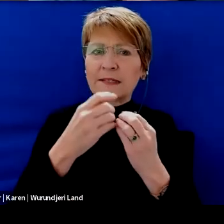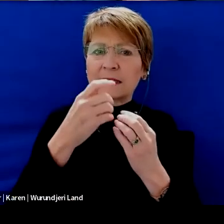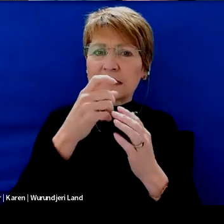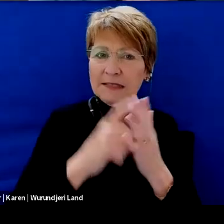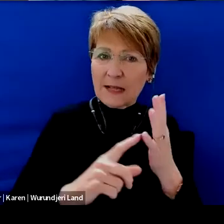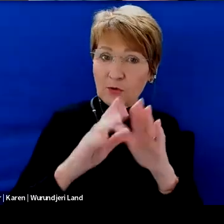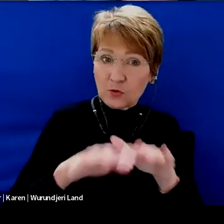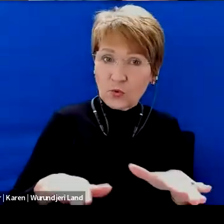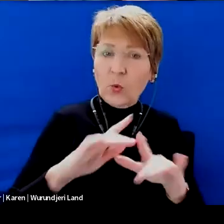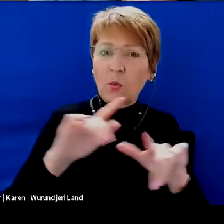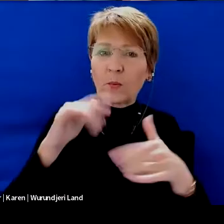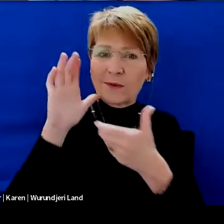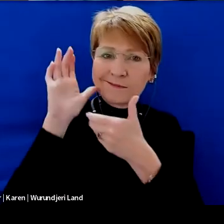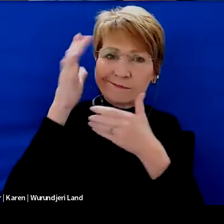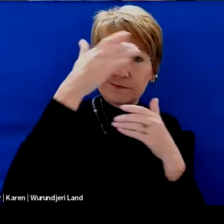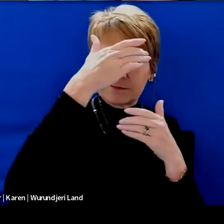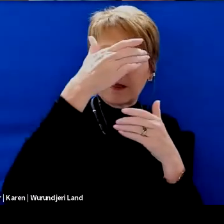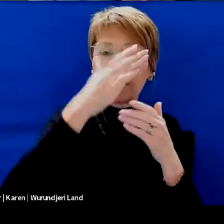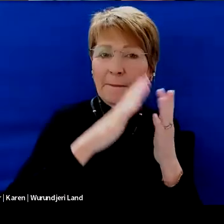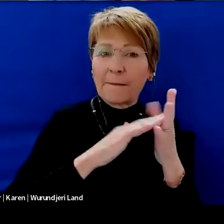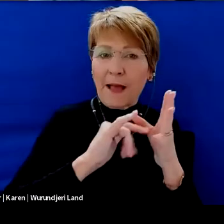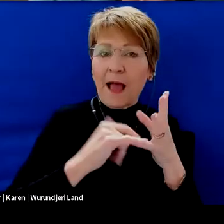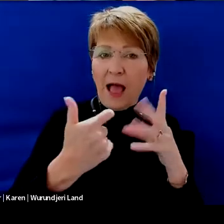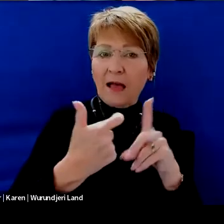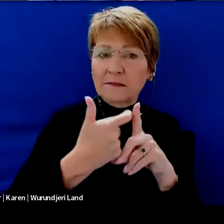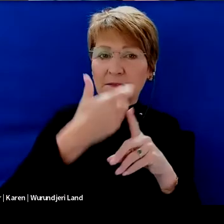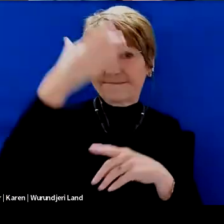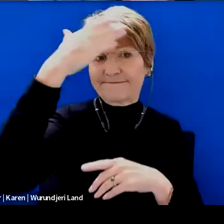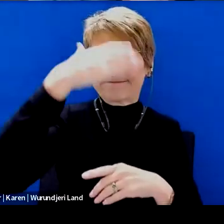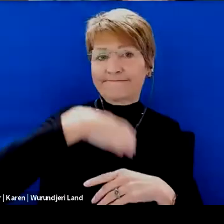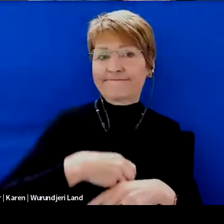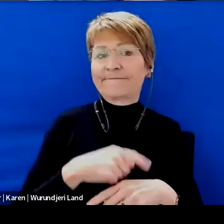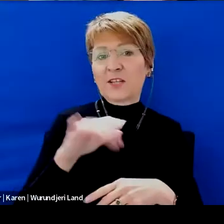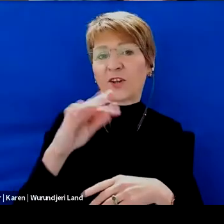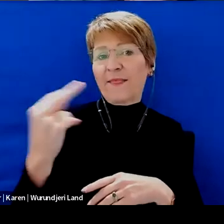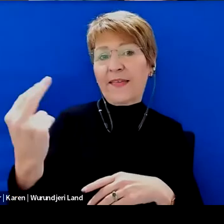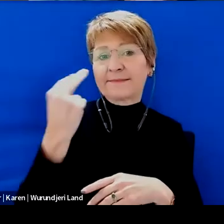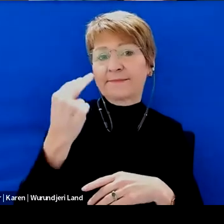What will happen is we will tend to put on a mask within a schooling system so we don't bring out.